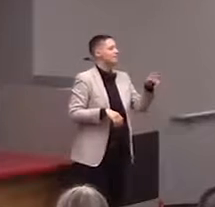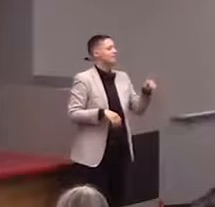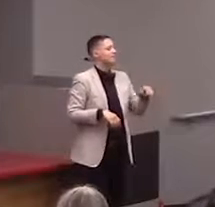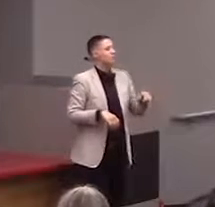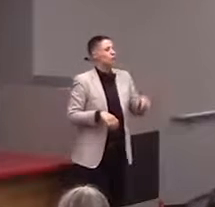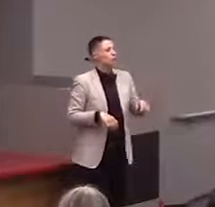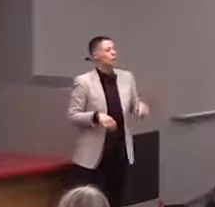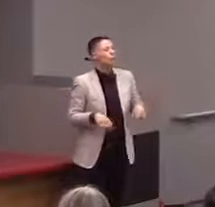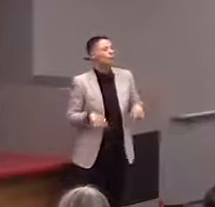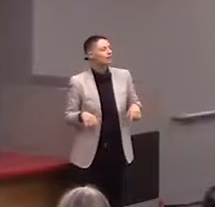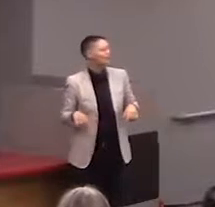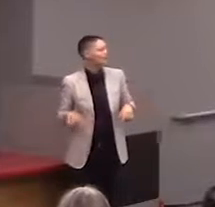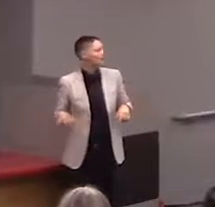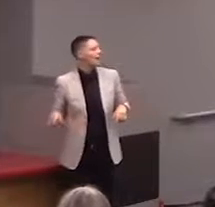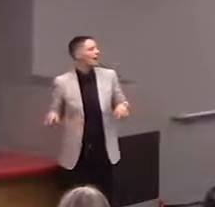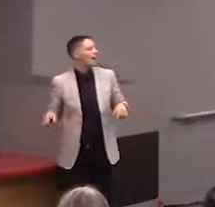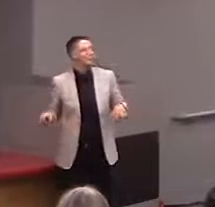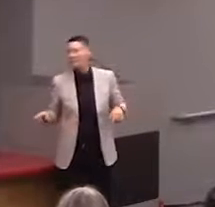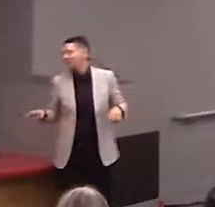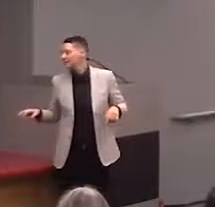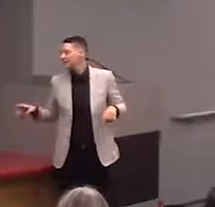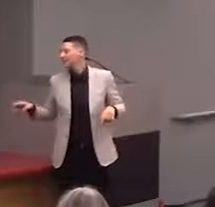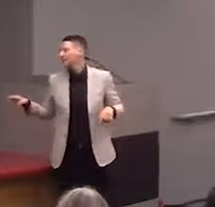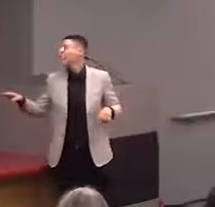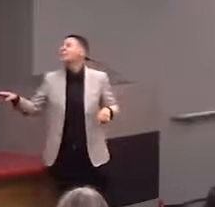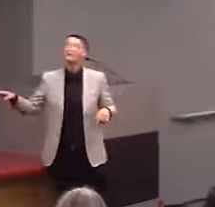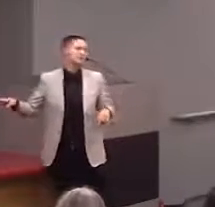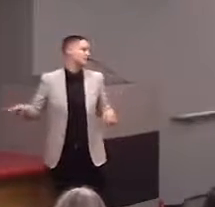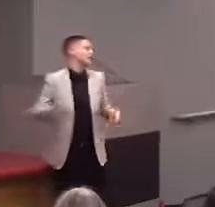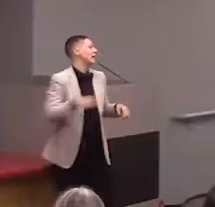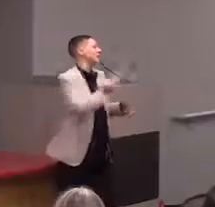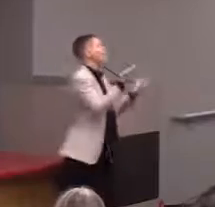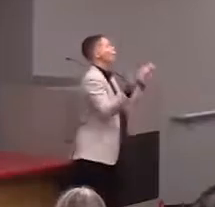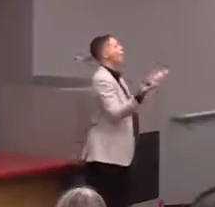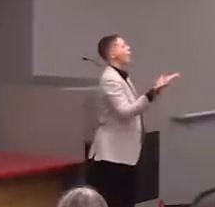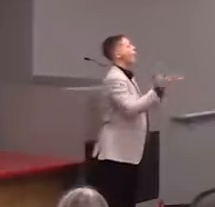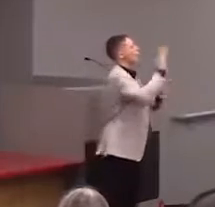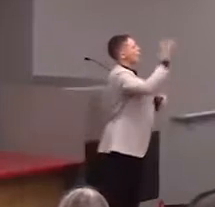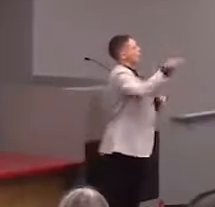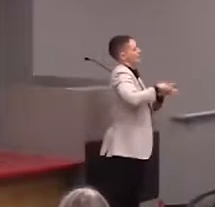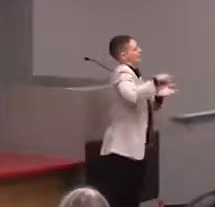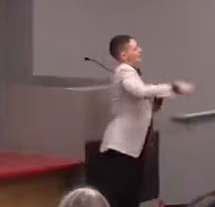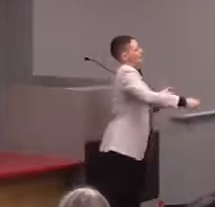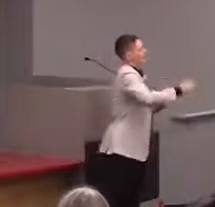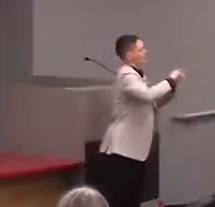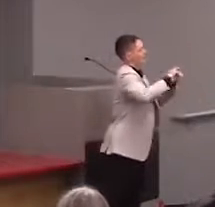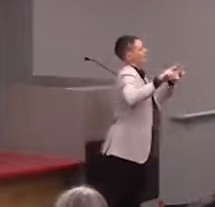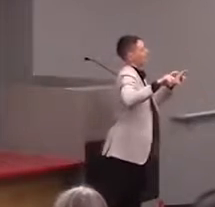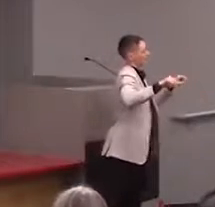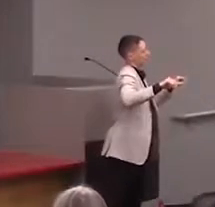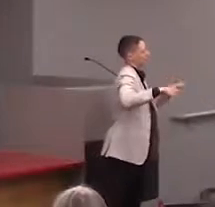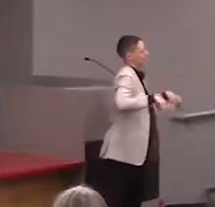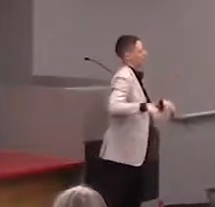what company makes and funds the signs? Oh, okay.